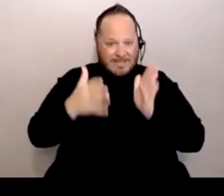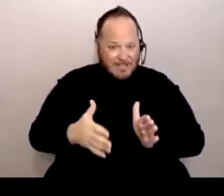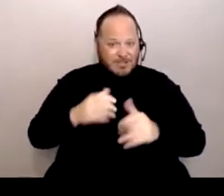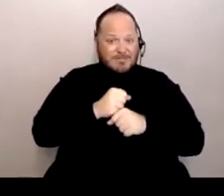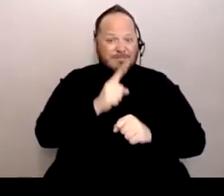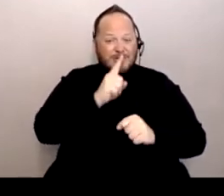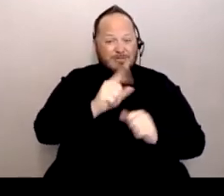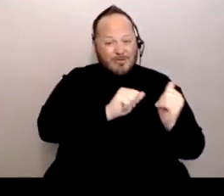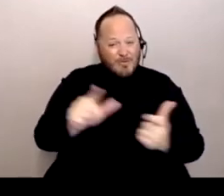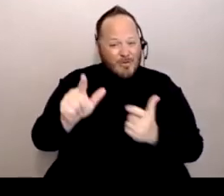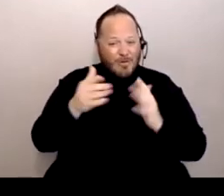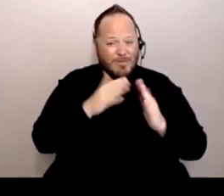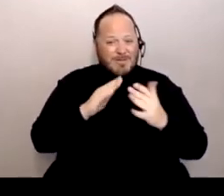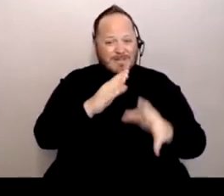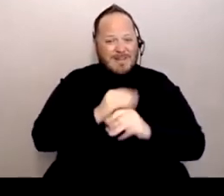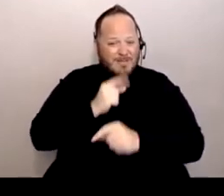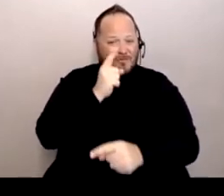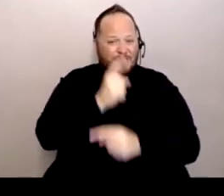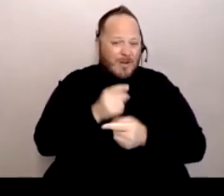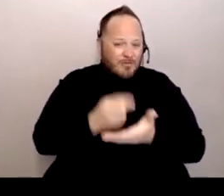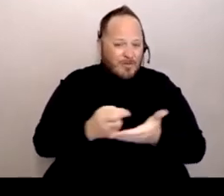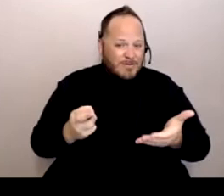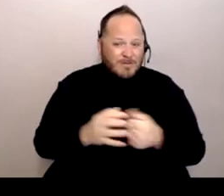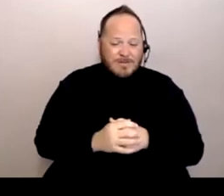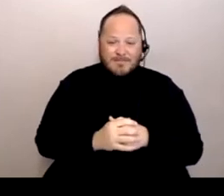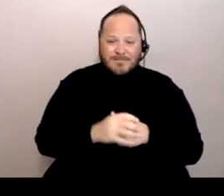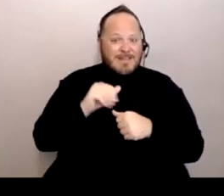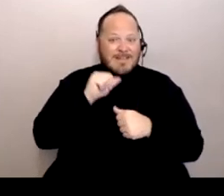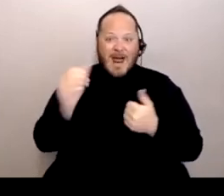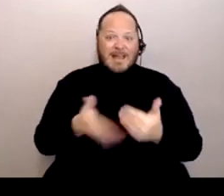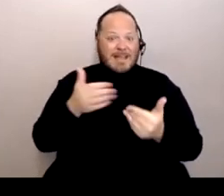It's not a blanket, there's no blanket to serve everybody.